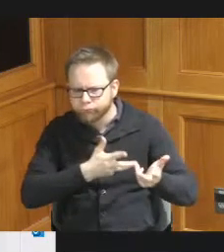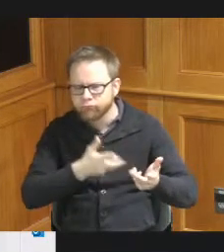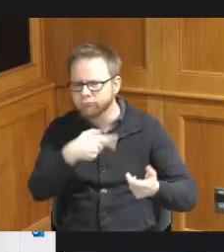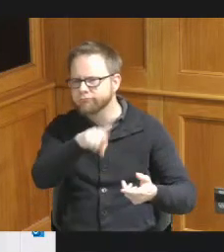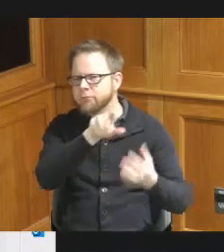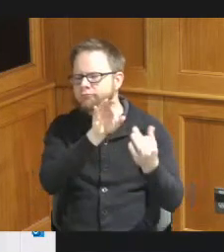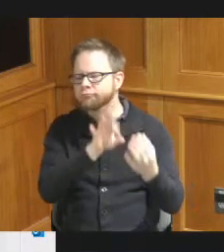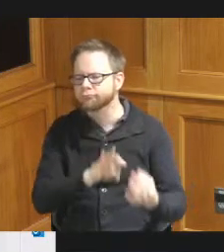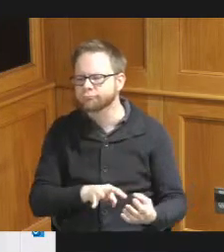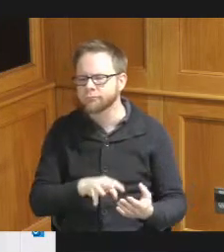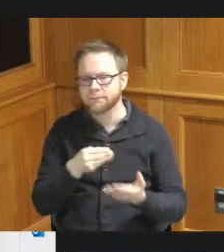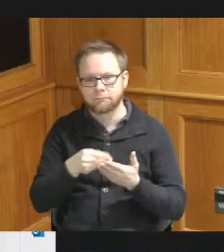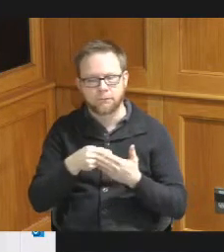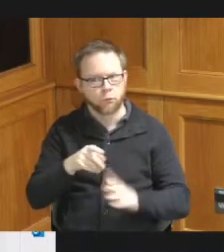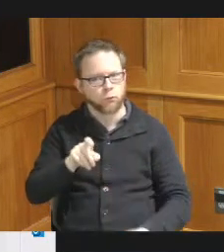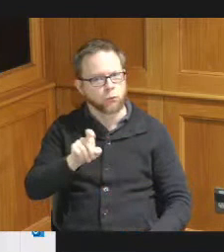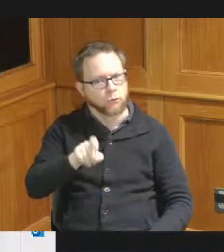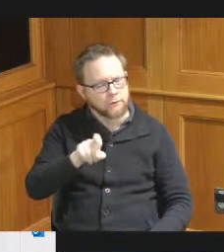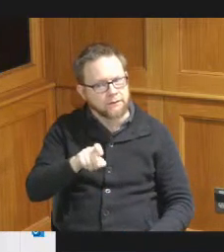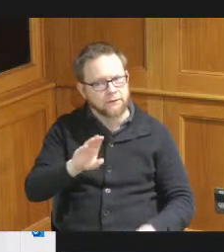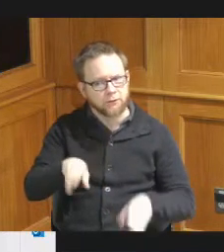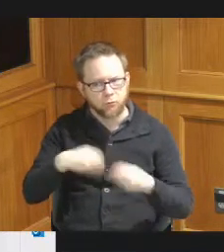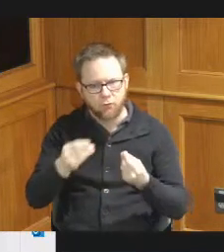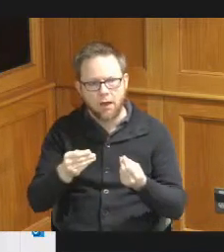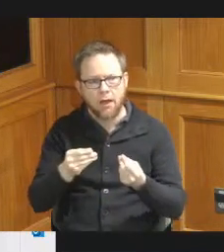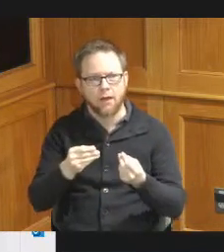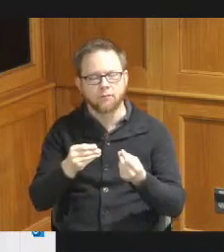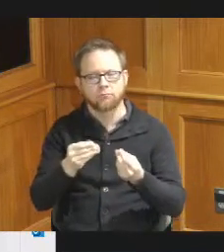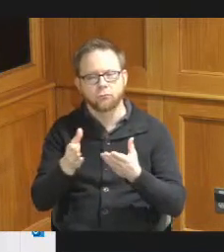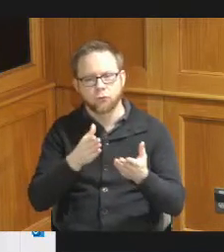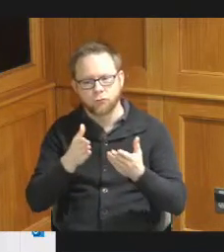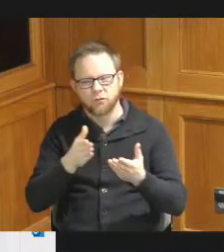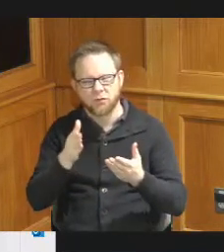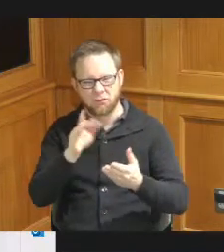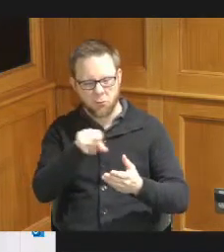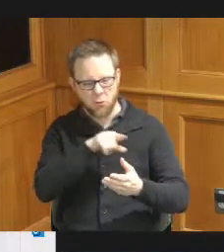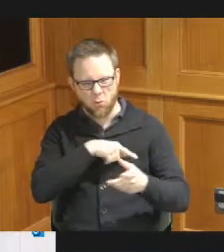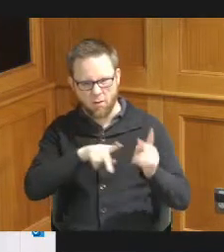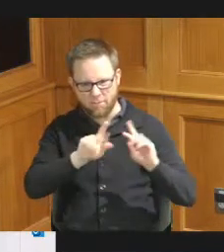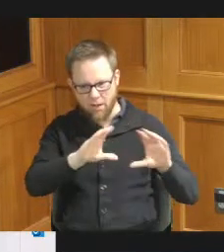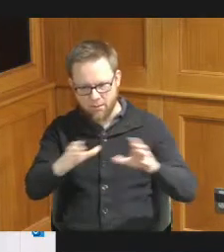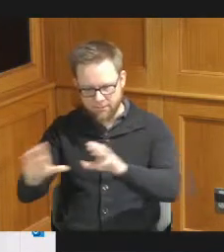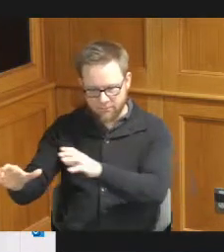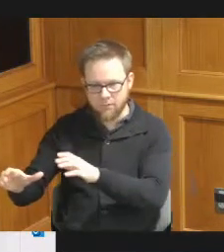provide Supportive Services for the qualifying populations we heard from a number of service